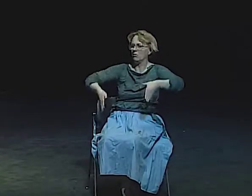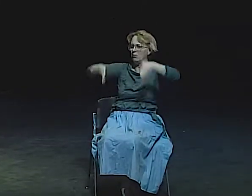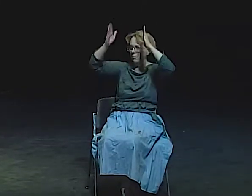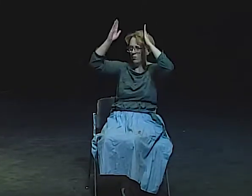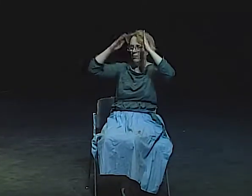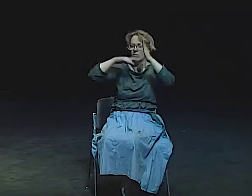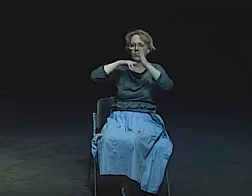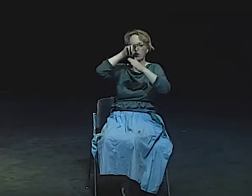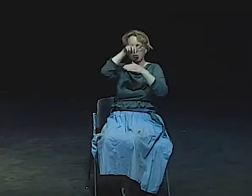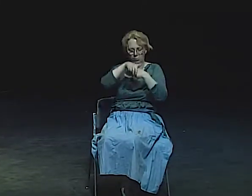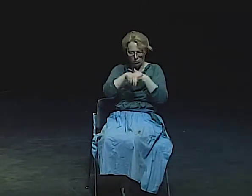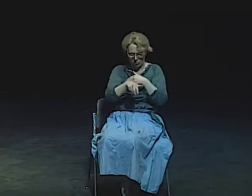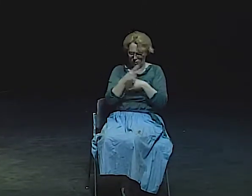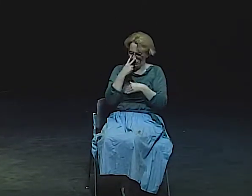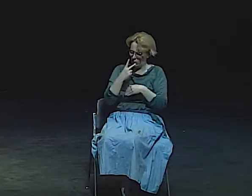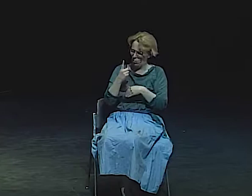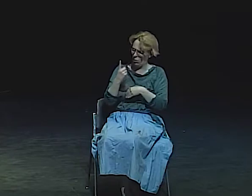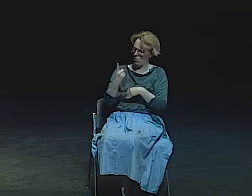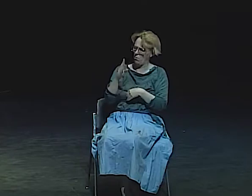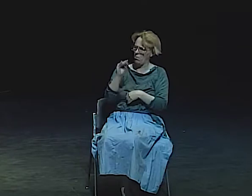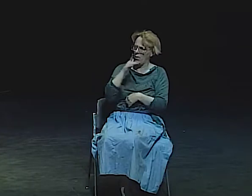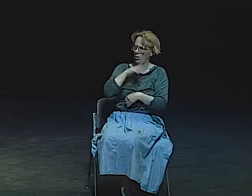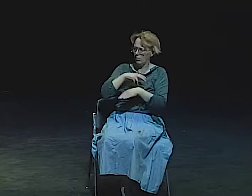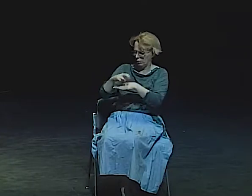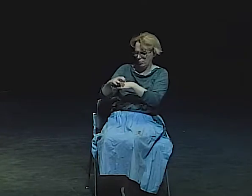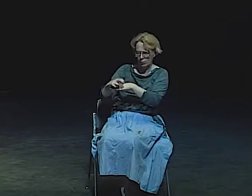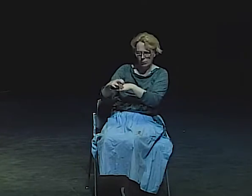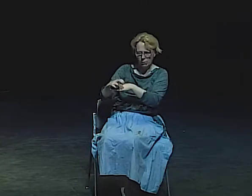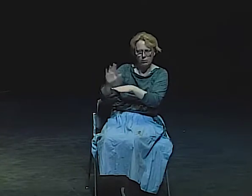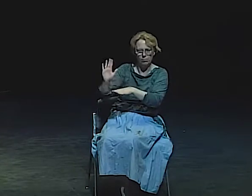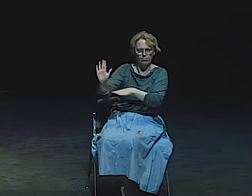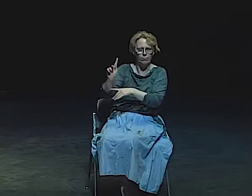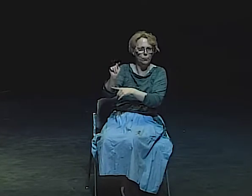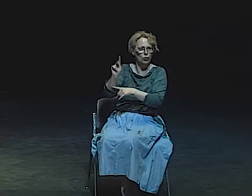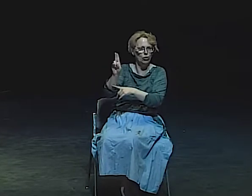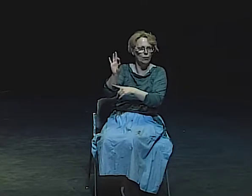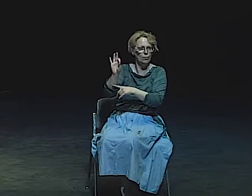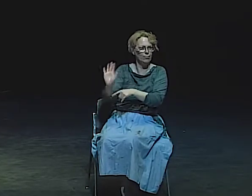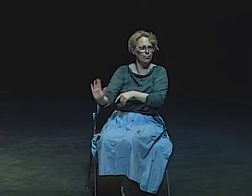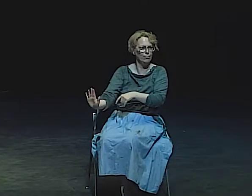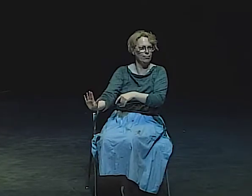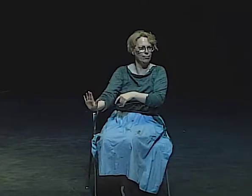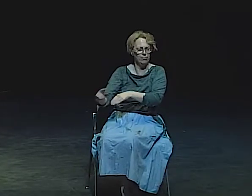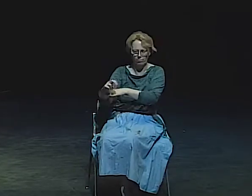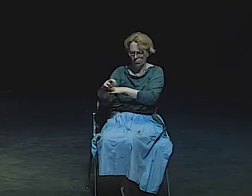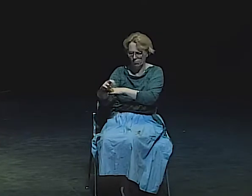IT WAS IN NEW YORK IN AN OFFICE BUILDING. AND I WENT DOWN THE STAIRS AND I SAW A BAG LADY